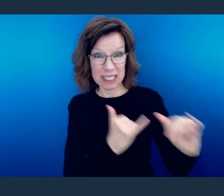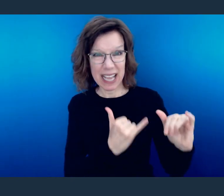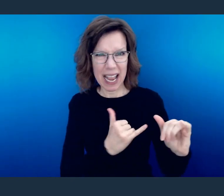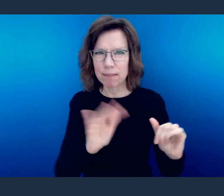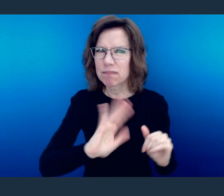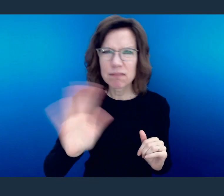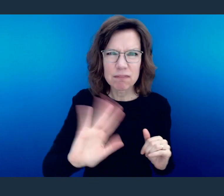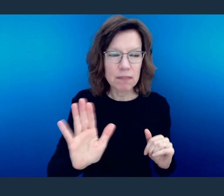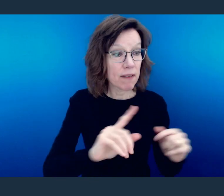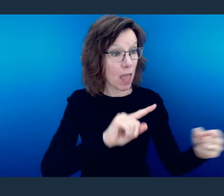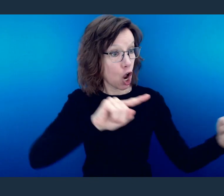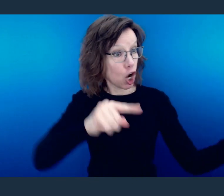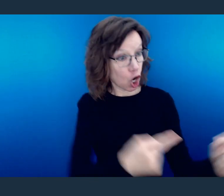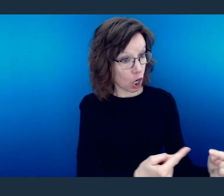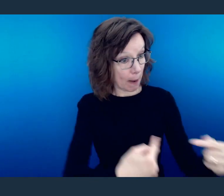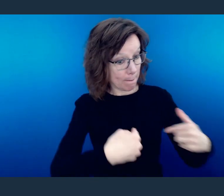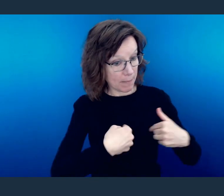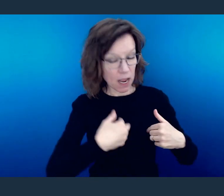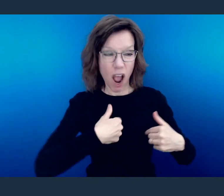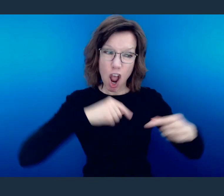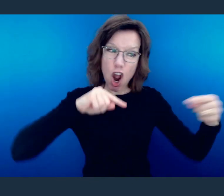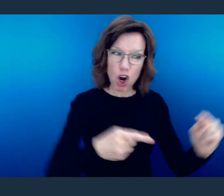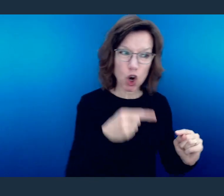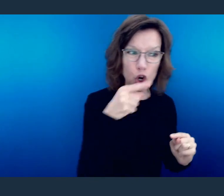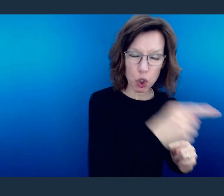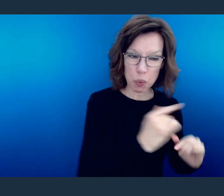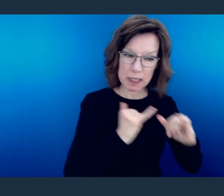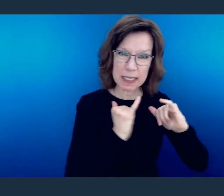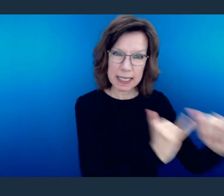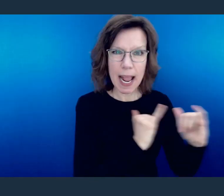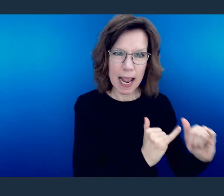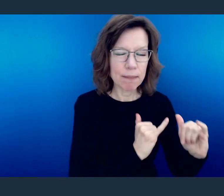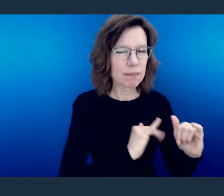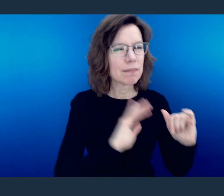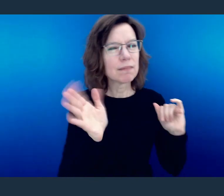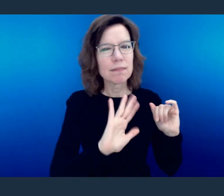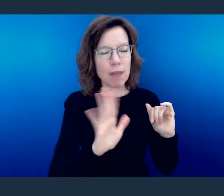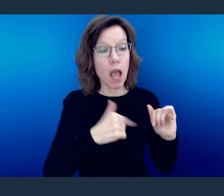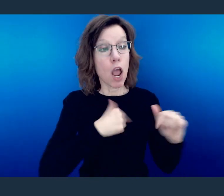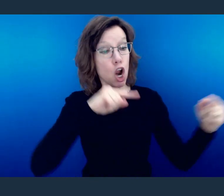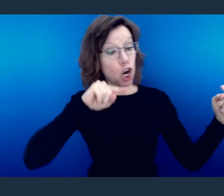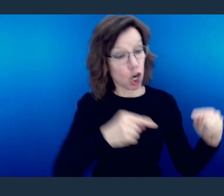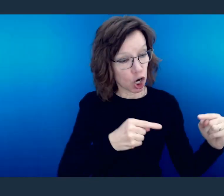When they did you wrong, don't let it be said that you were scheming to do them harm. Instead, make sure that your actions are honorable.